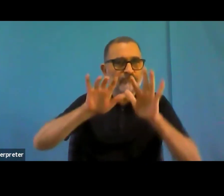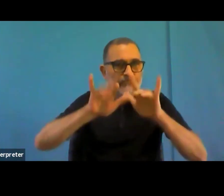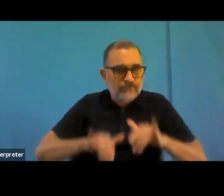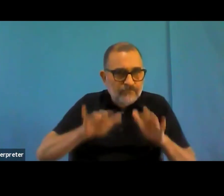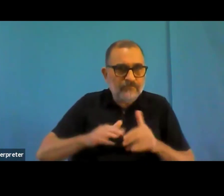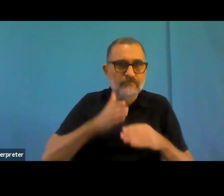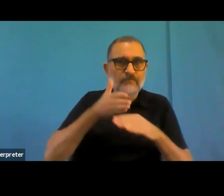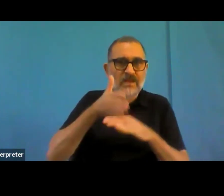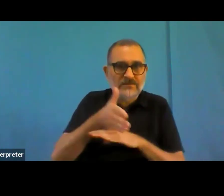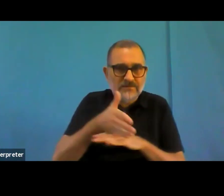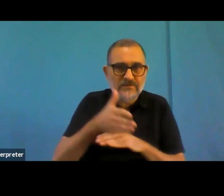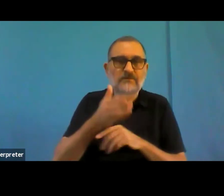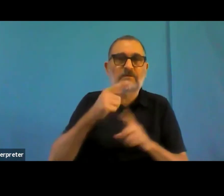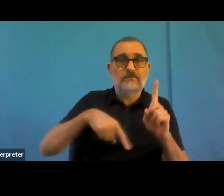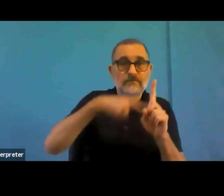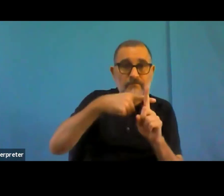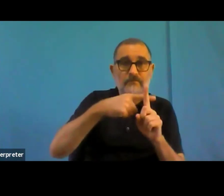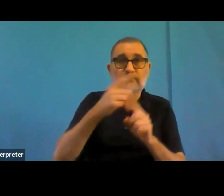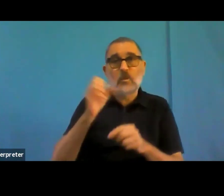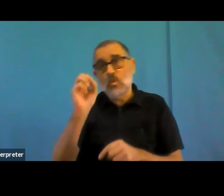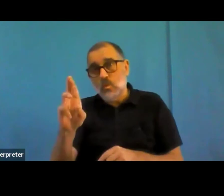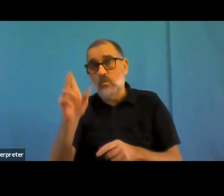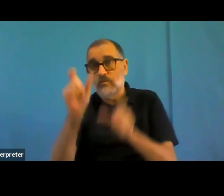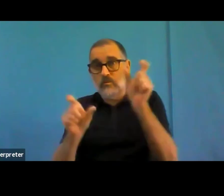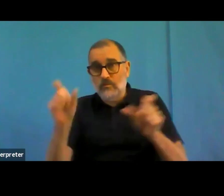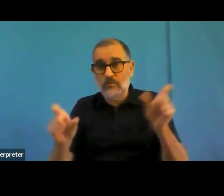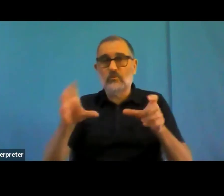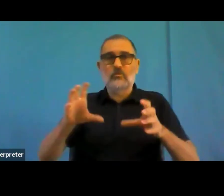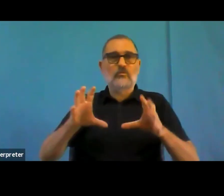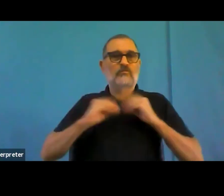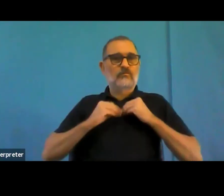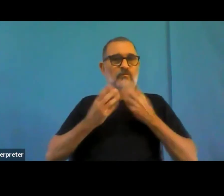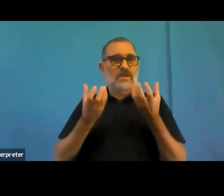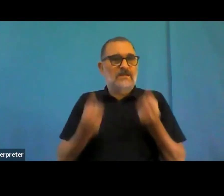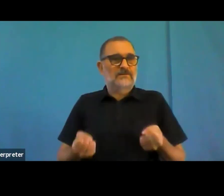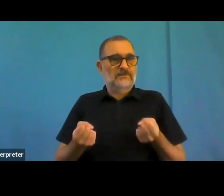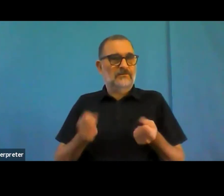that is actually is accessible and how do we move on from there. So that's that's also important.